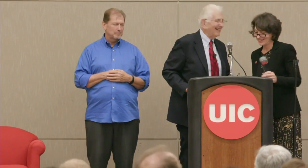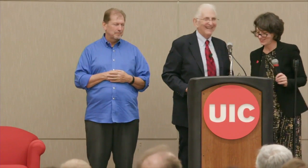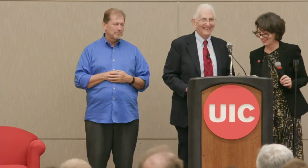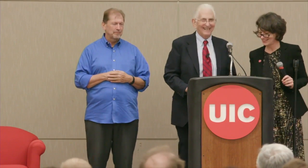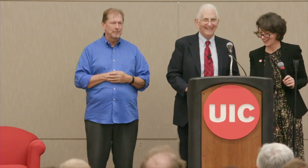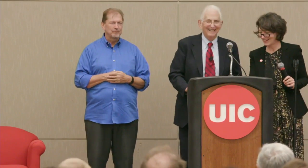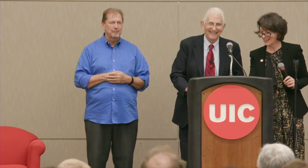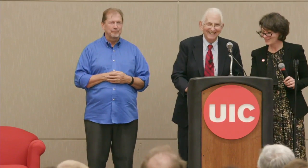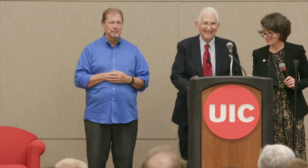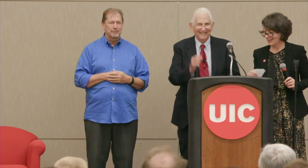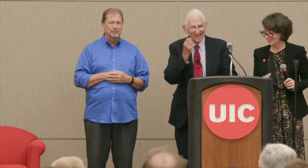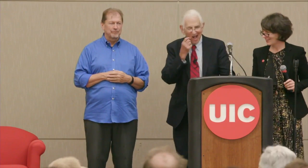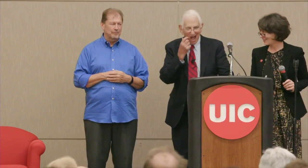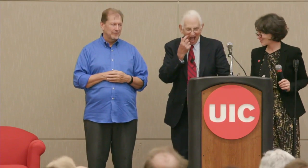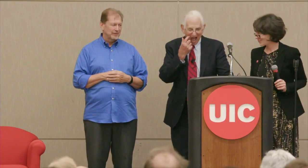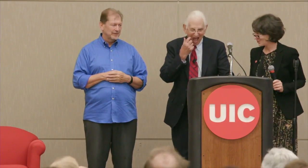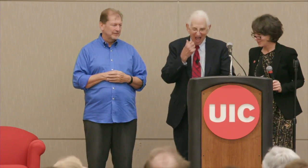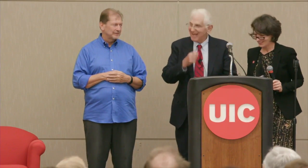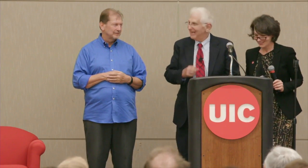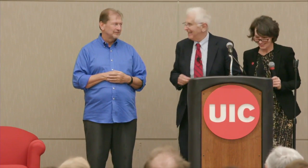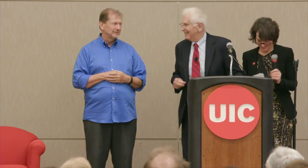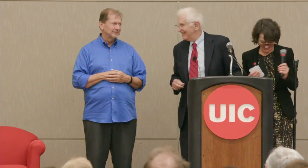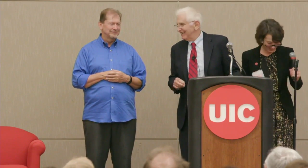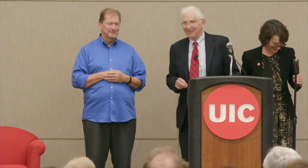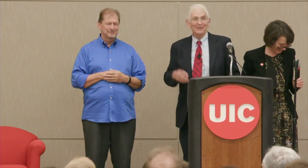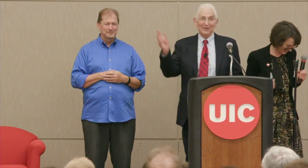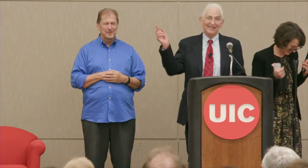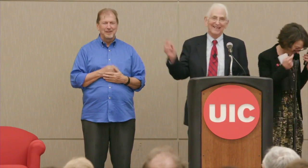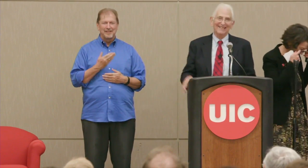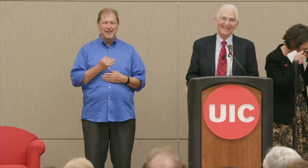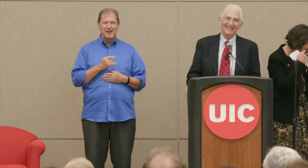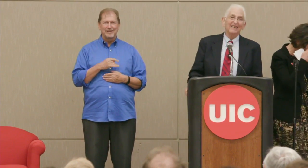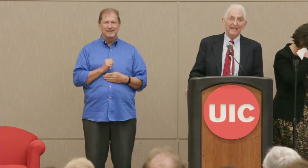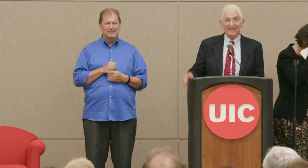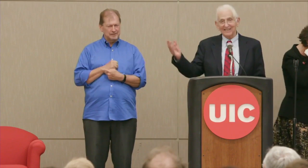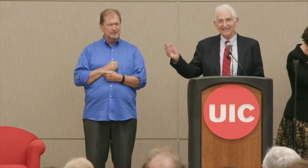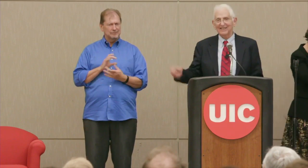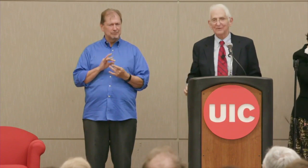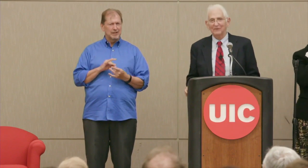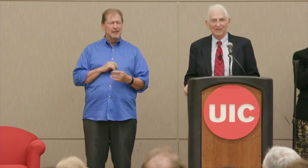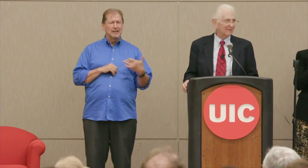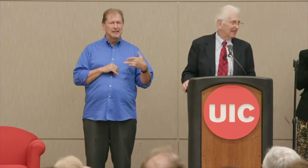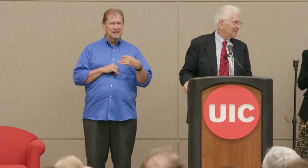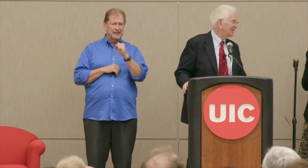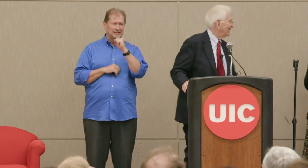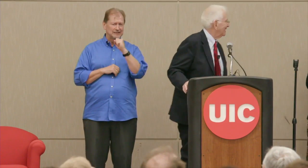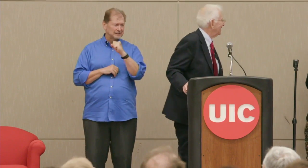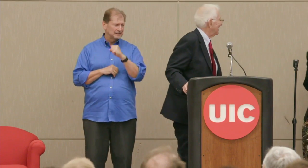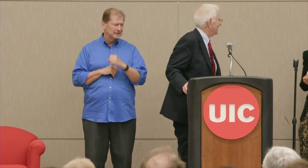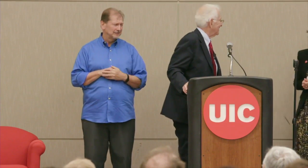Dr. Poser: But I was . Anyway, there it is if you want to say anything else. Dr. Ellsberg: Good question. Yes, since we've come to that point.